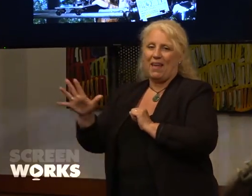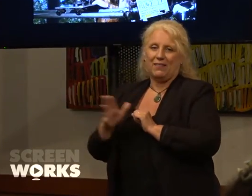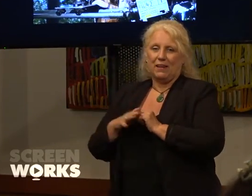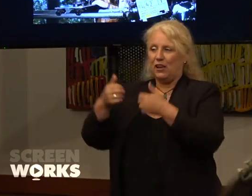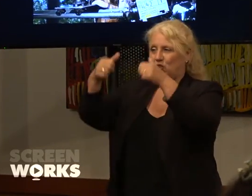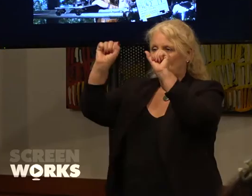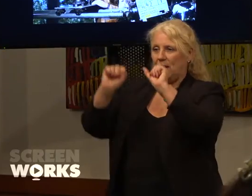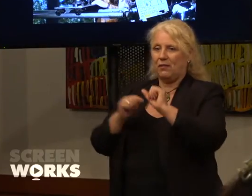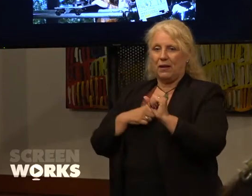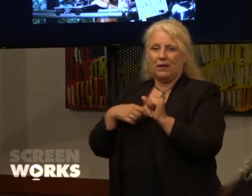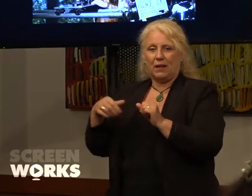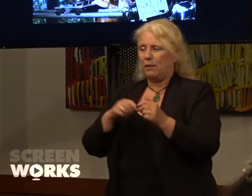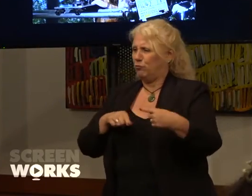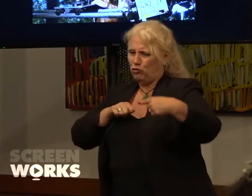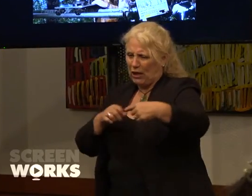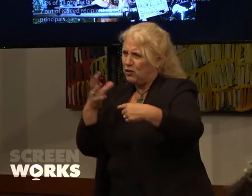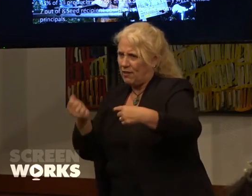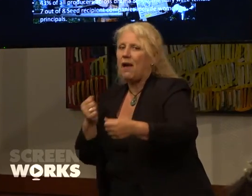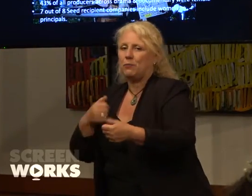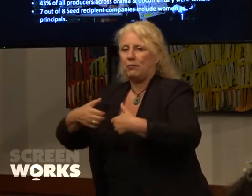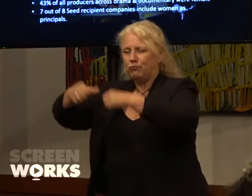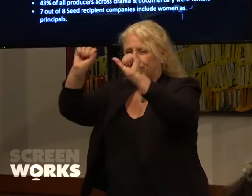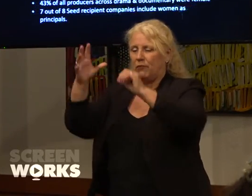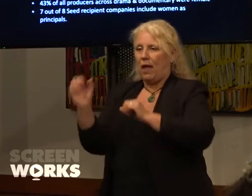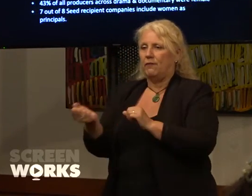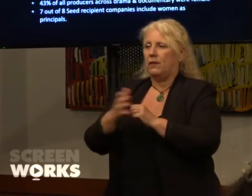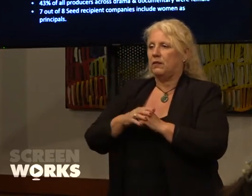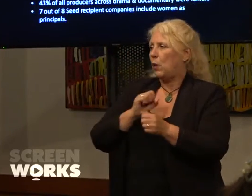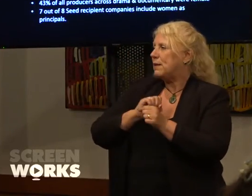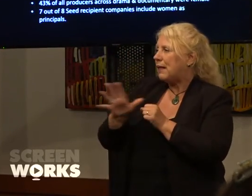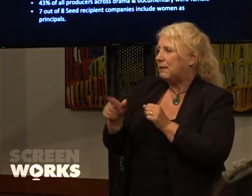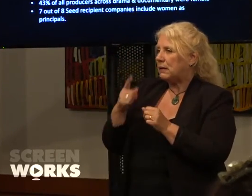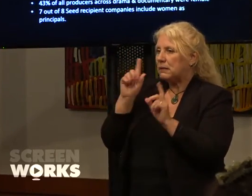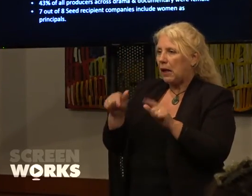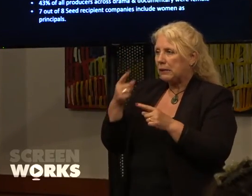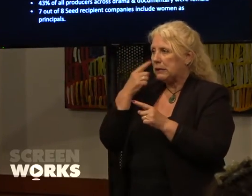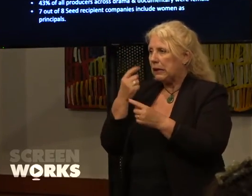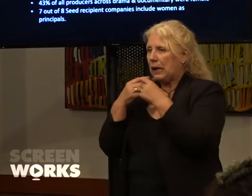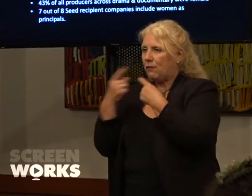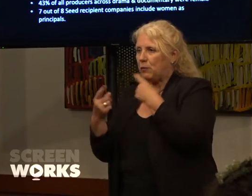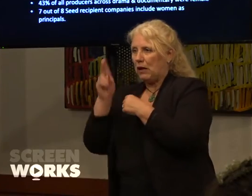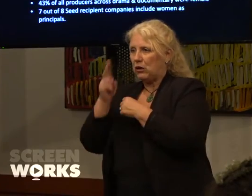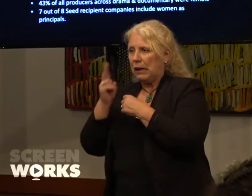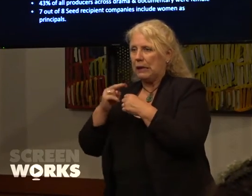the face of many challenges. And so it was great to start to see information again rising to the surface regarding